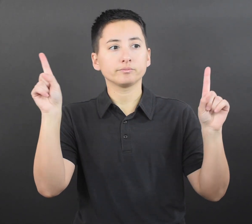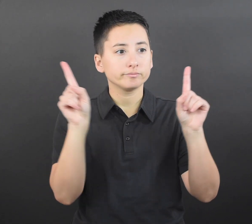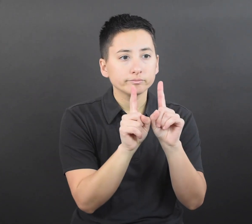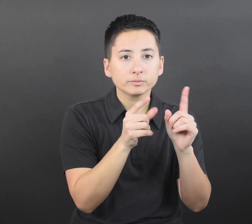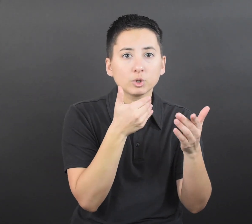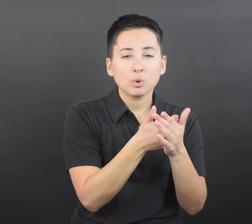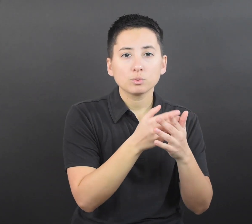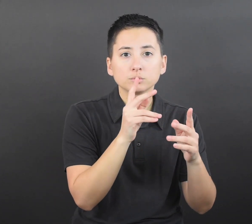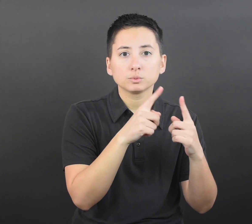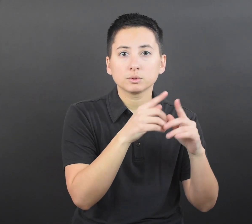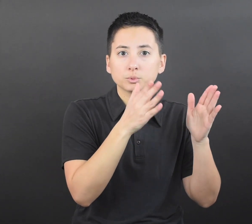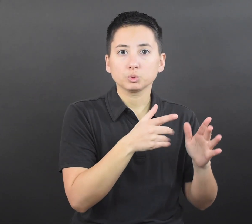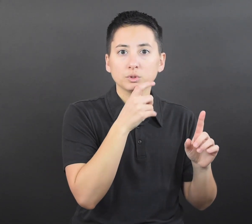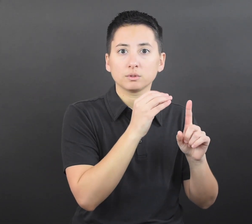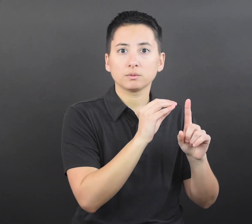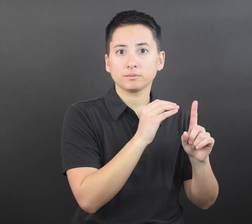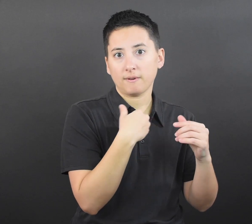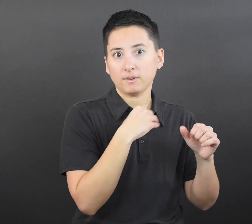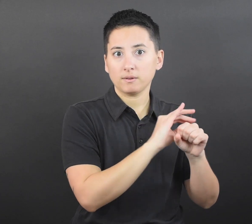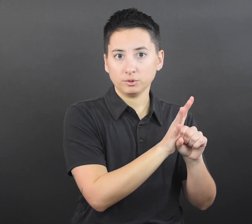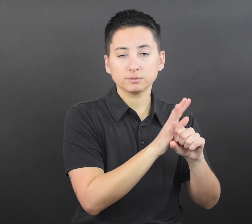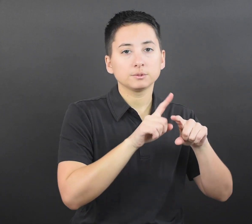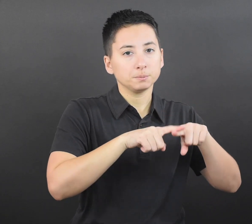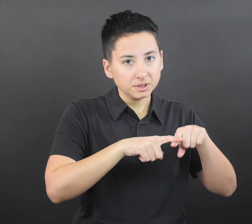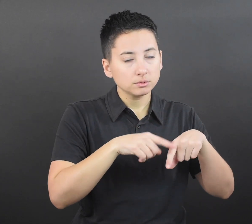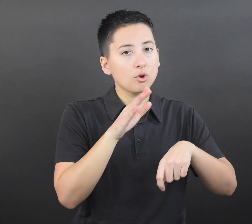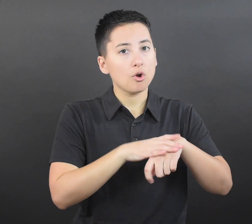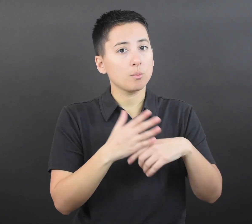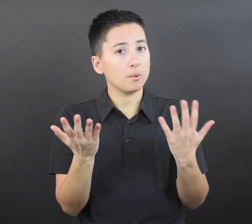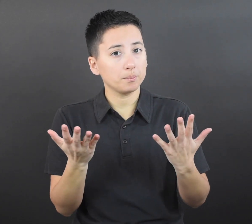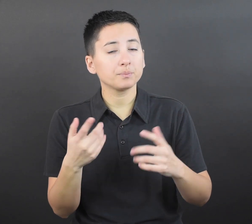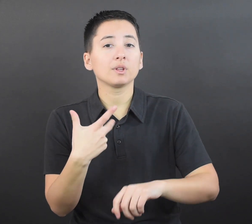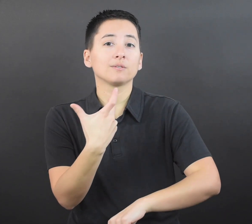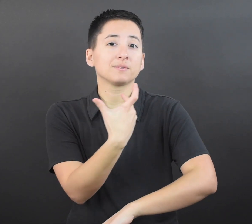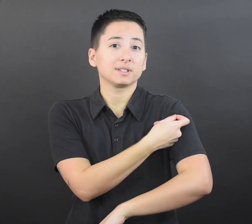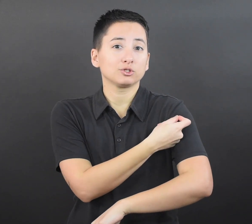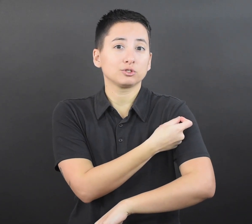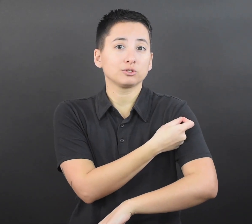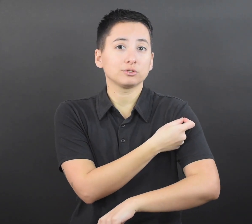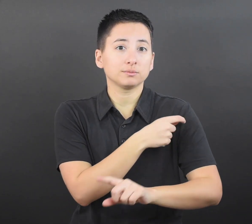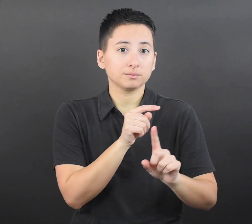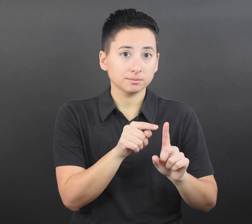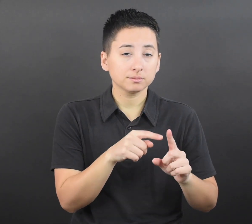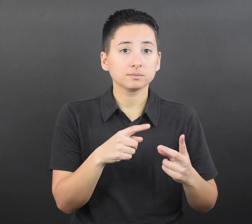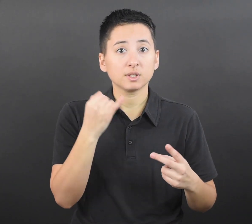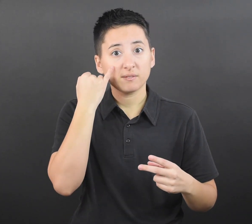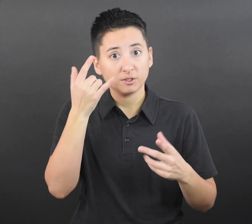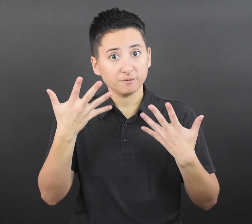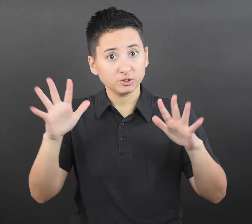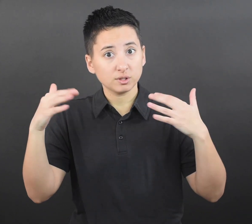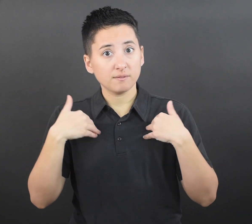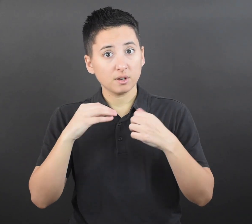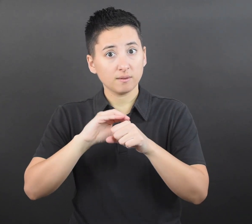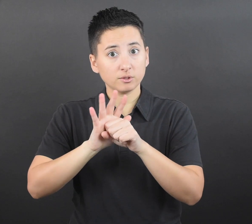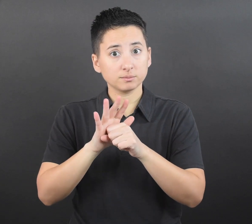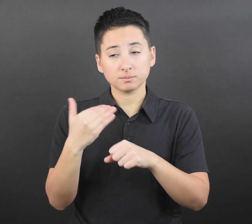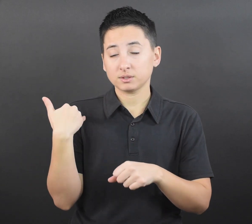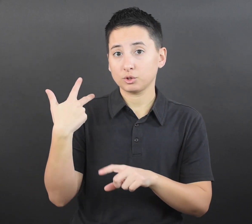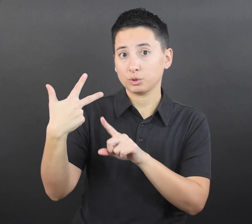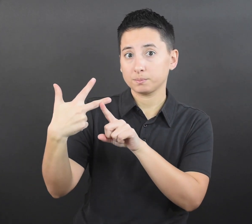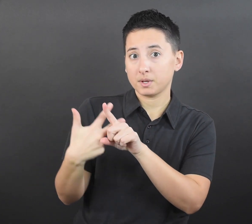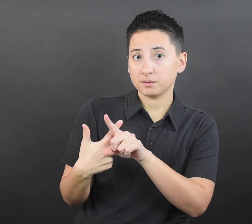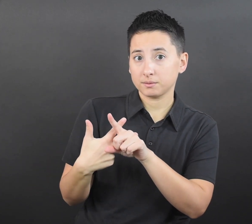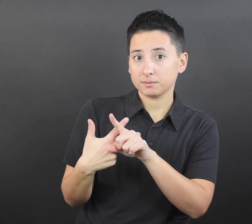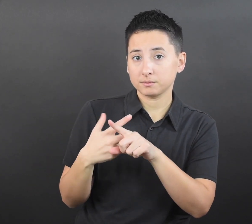with COVID-19 should follow CDC recommendations to protect themselves and others. Recommendations for